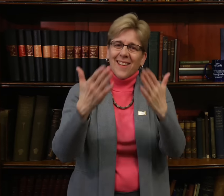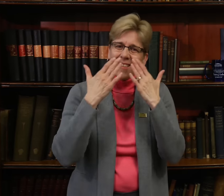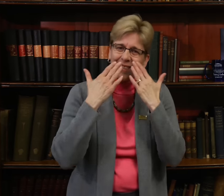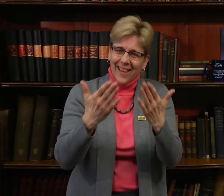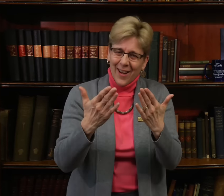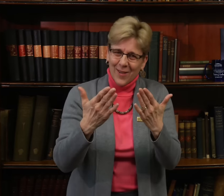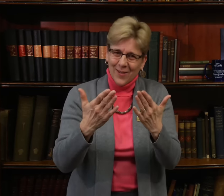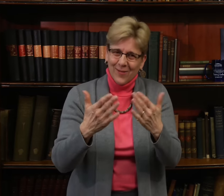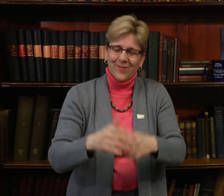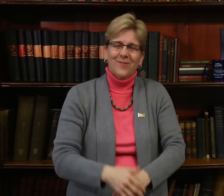Thank you!